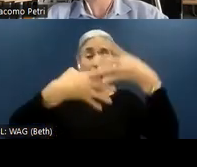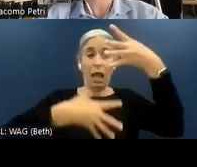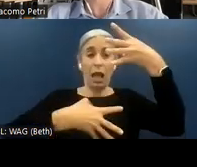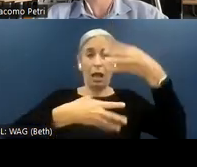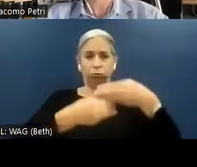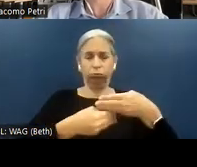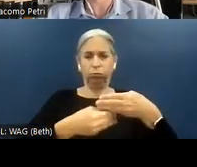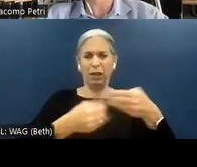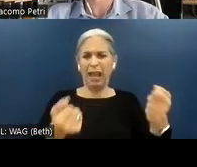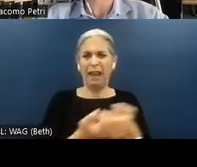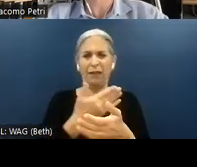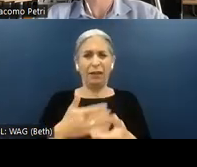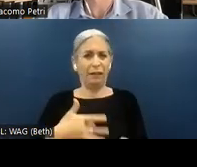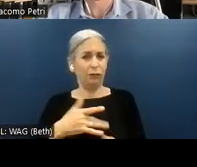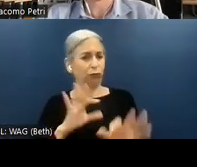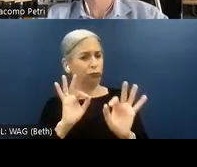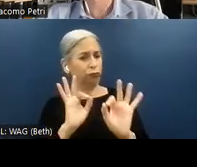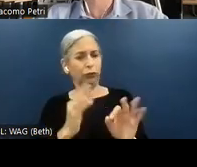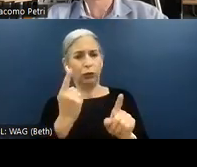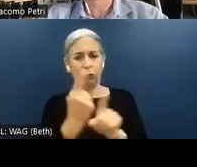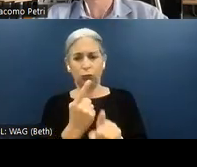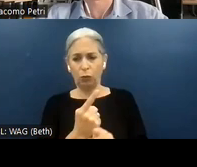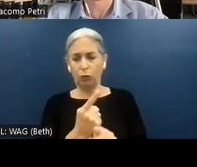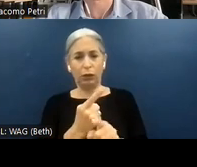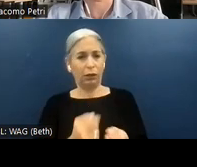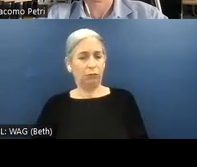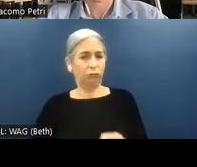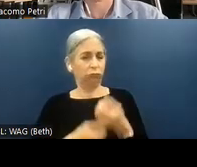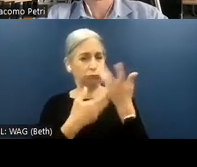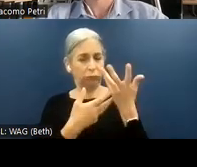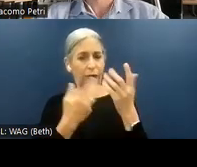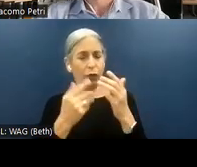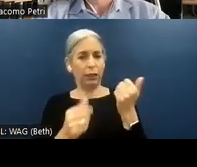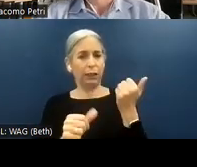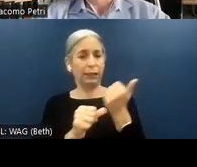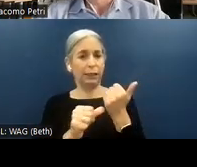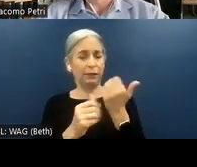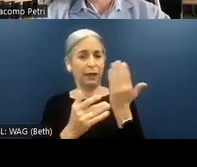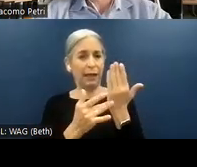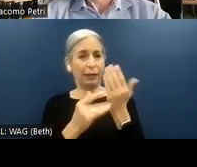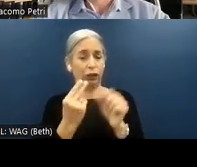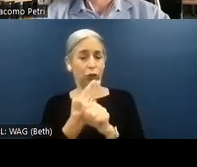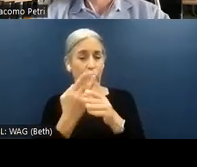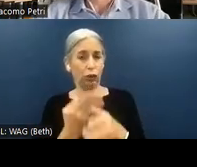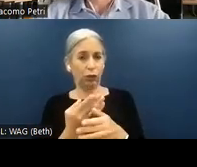seems all appropriately conveyed to assistive technology users. This observation gives the